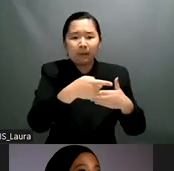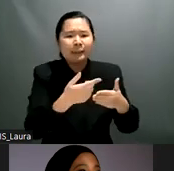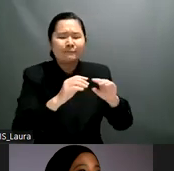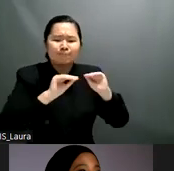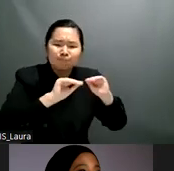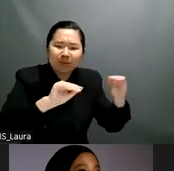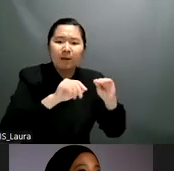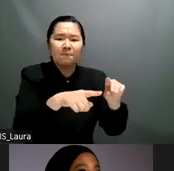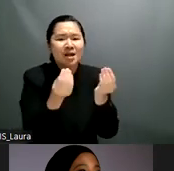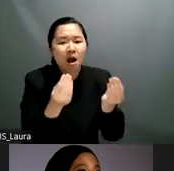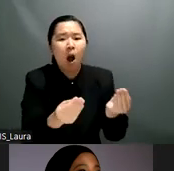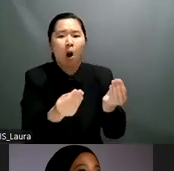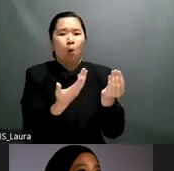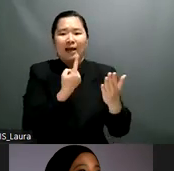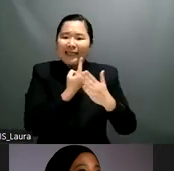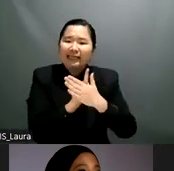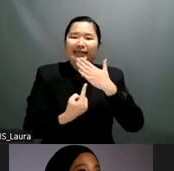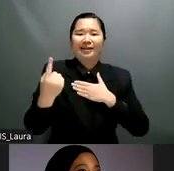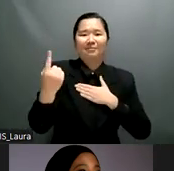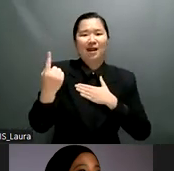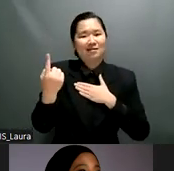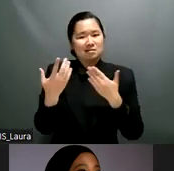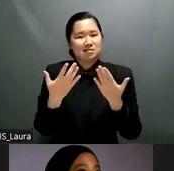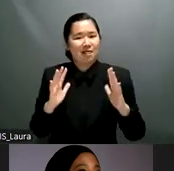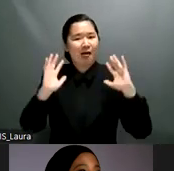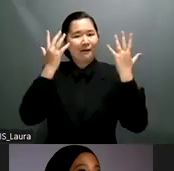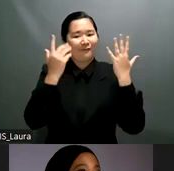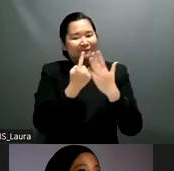and as mentioned in the beginning of the conference there are similar trends are